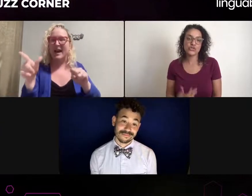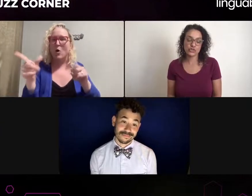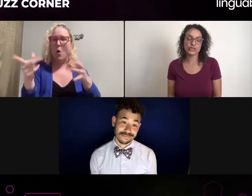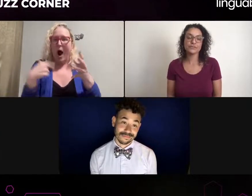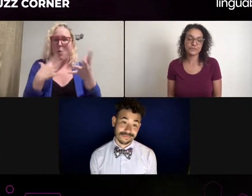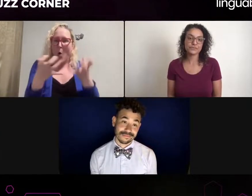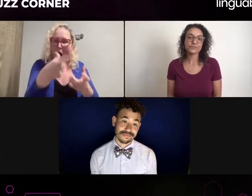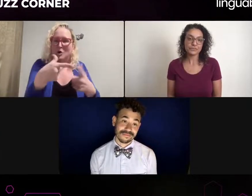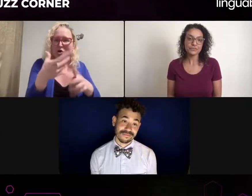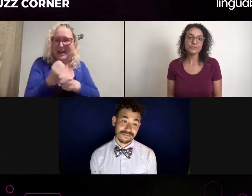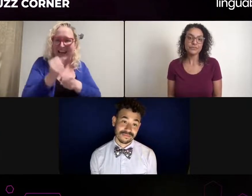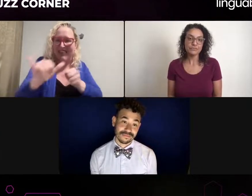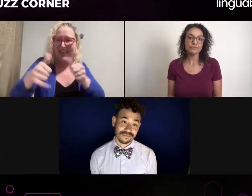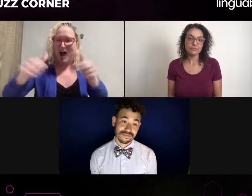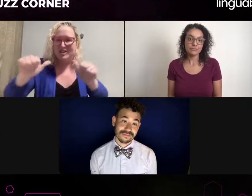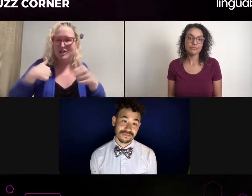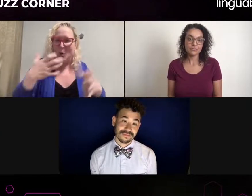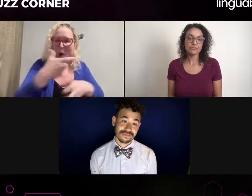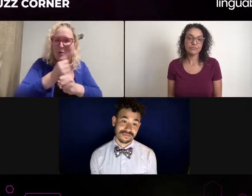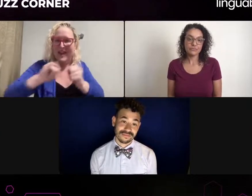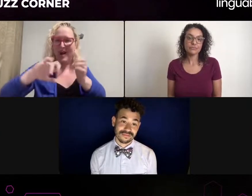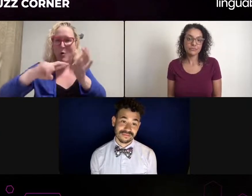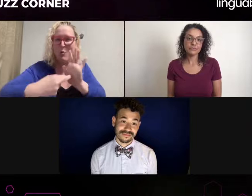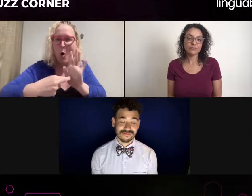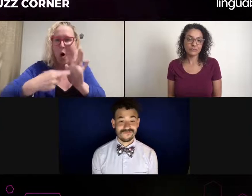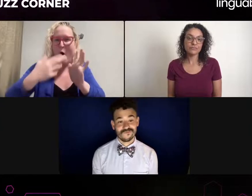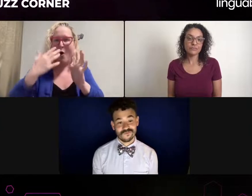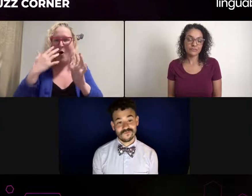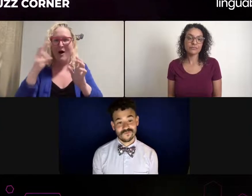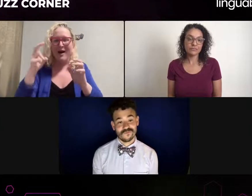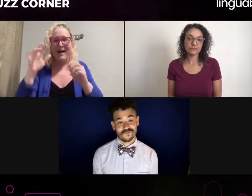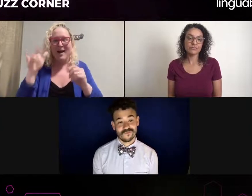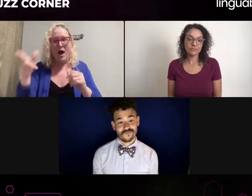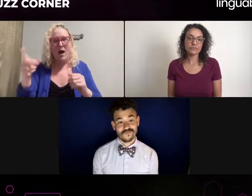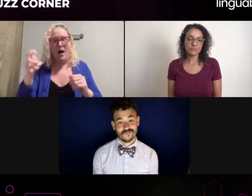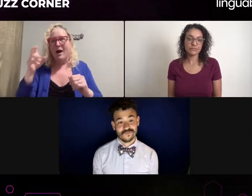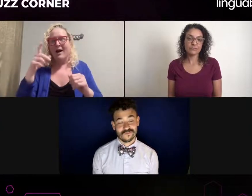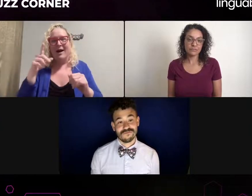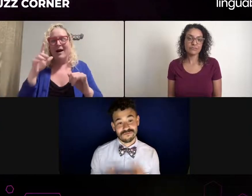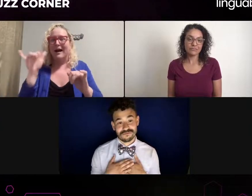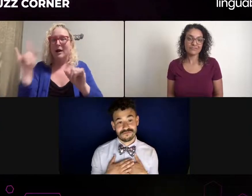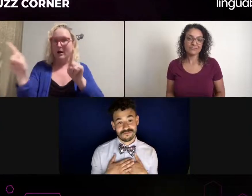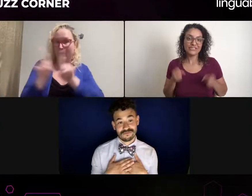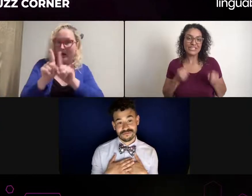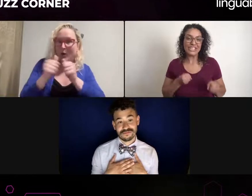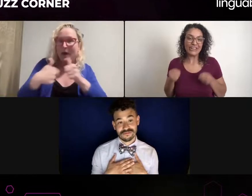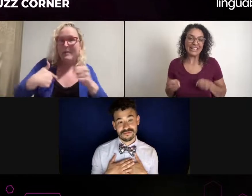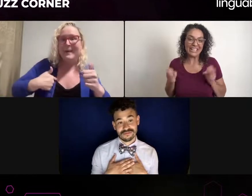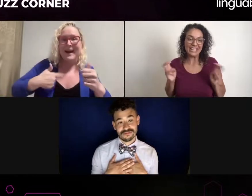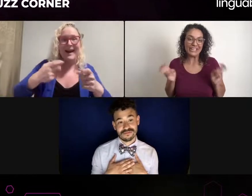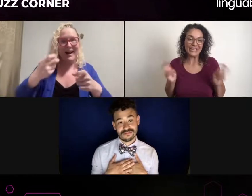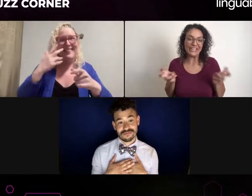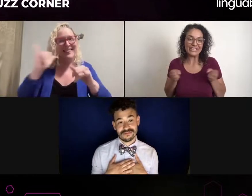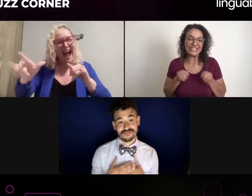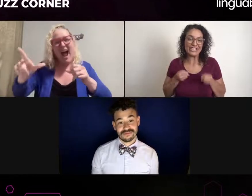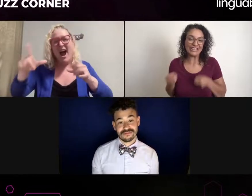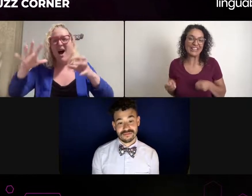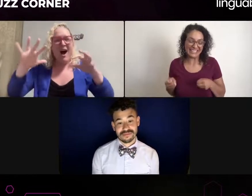because that means that they will actively support that you know, as much as possible